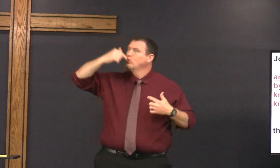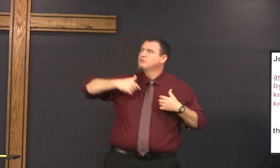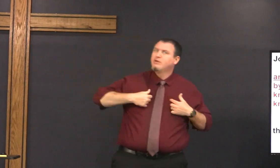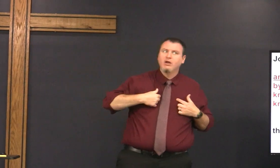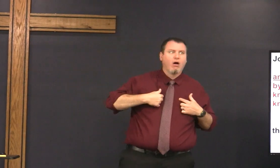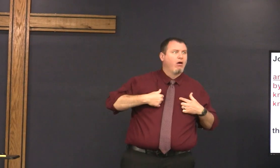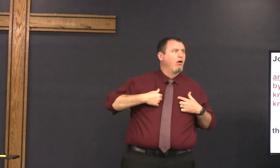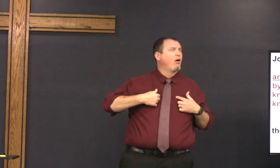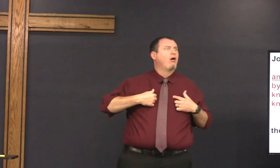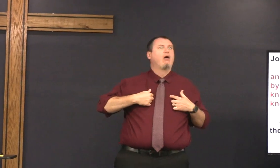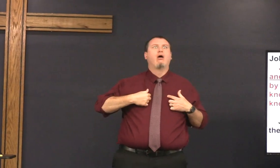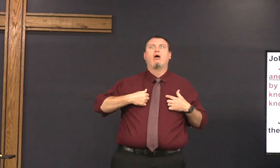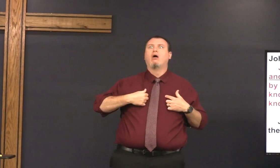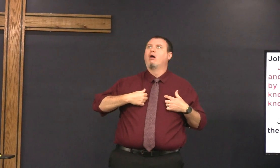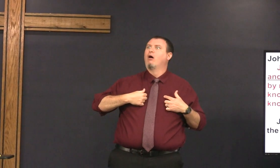God the father knows me